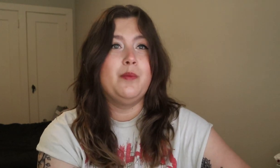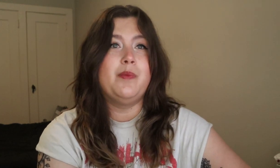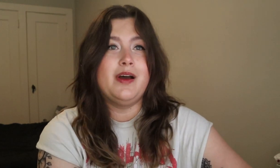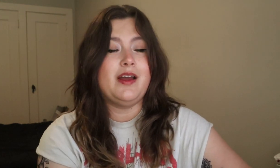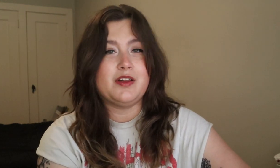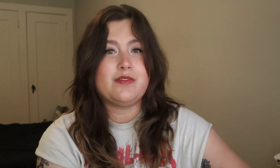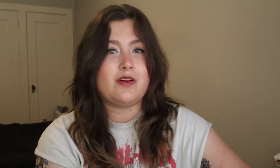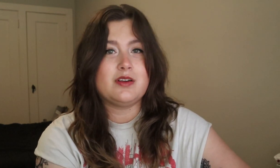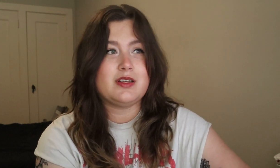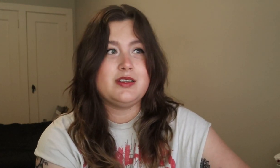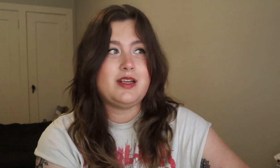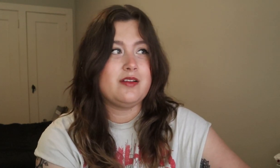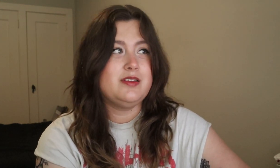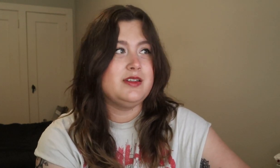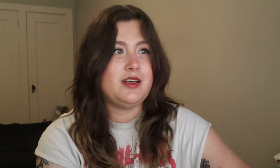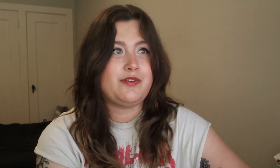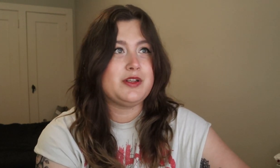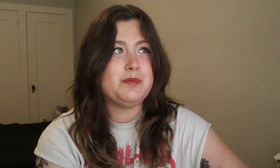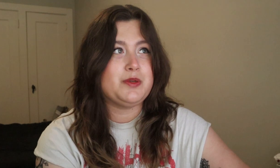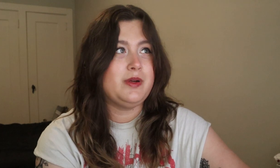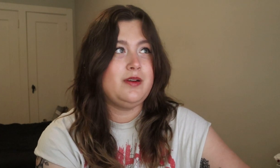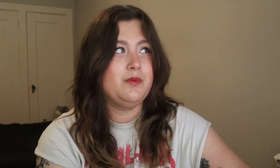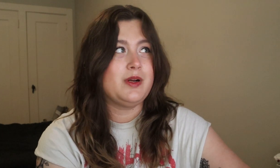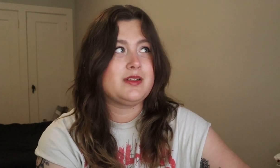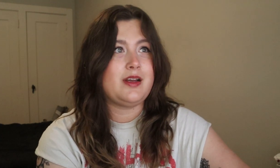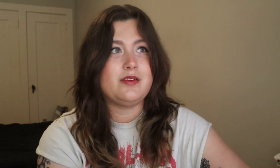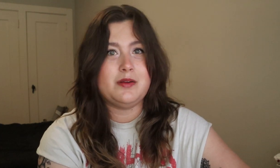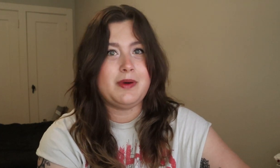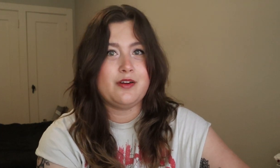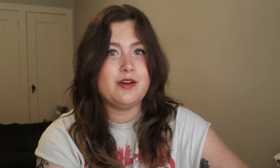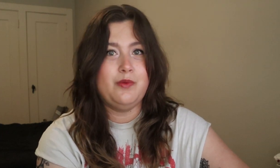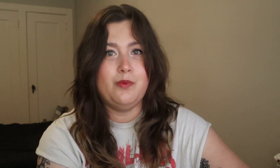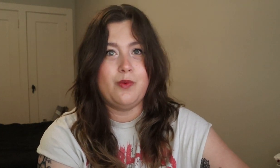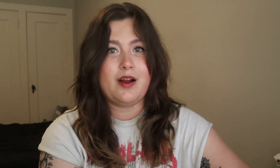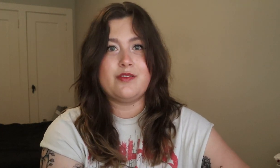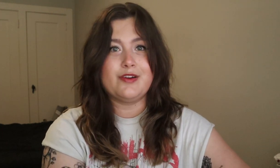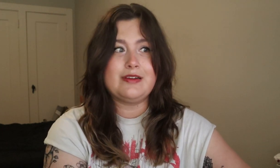But as far as like telling the difference between what sounded better and whatever,